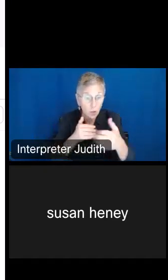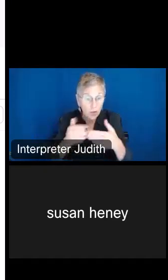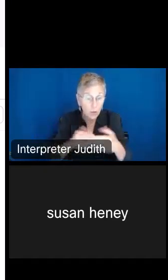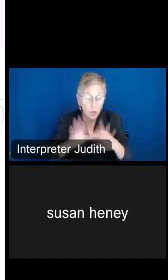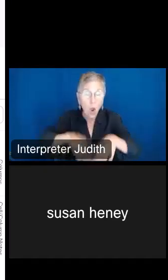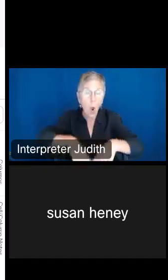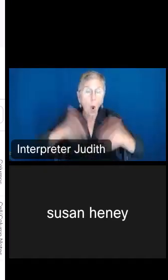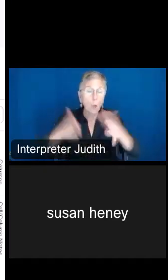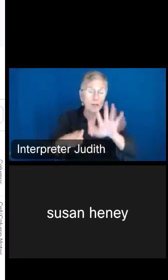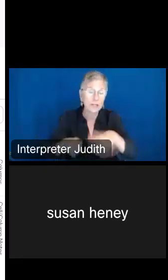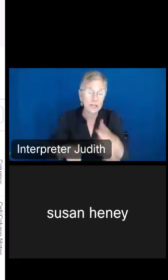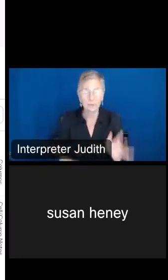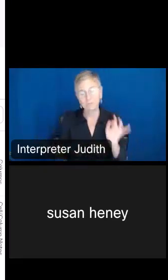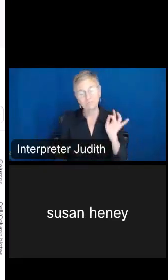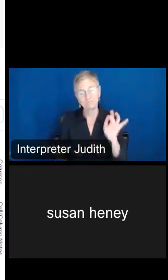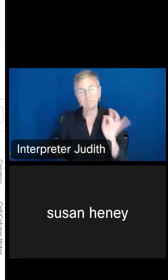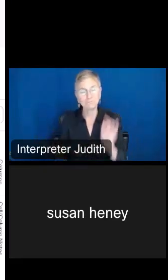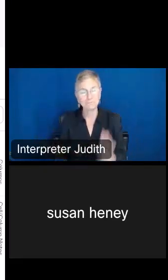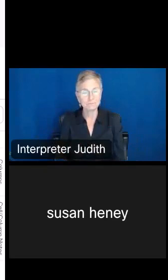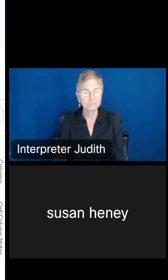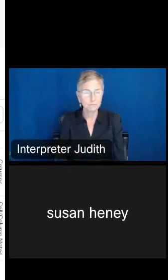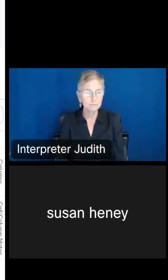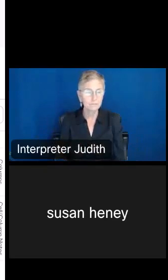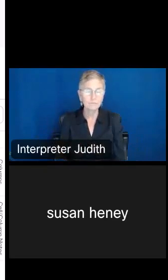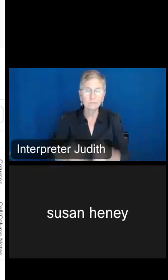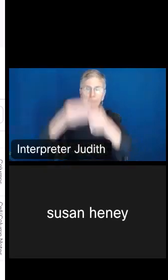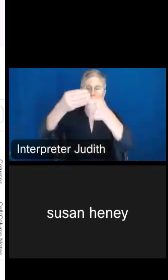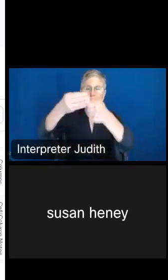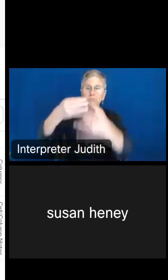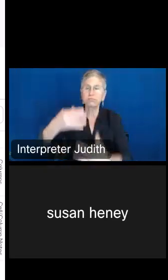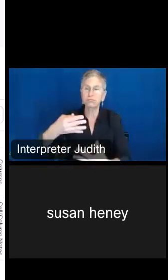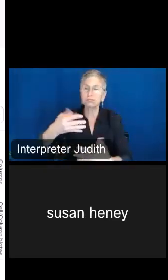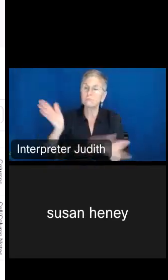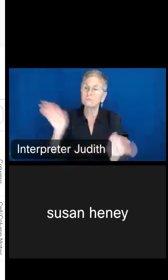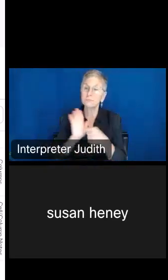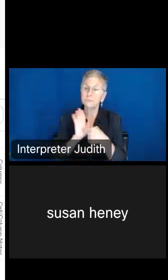that link for me, and all the data is displayed now.